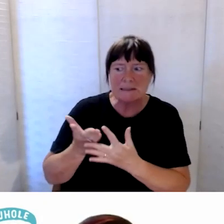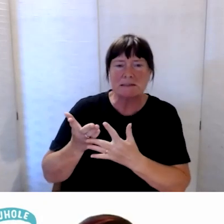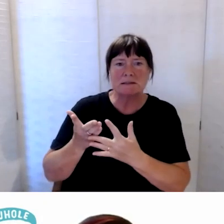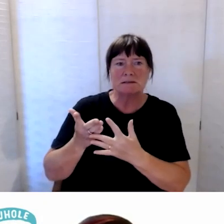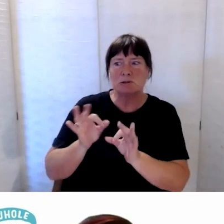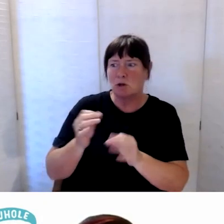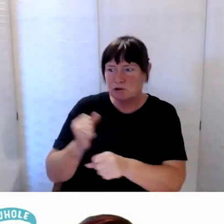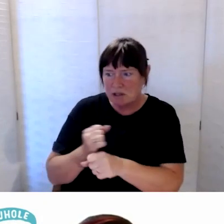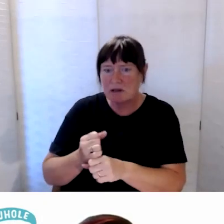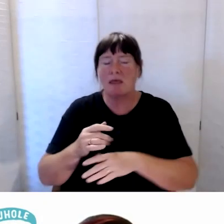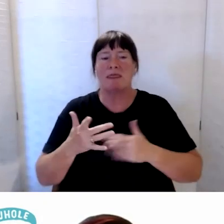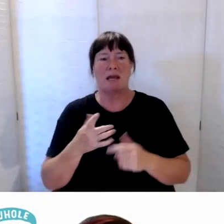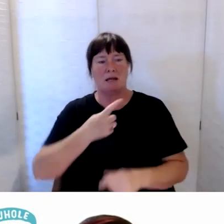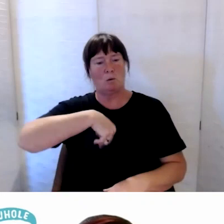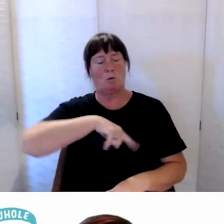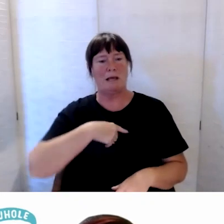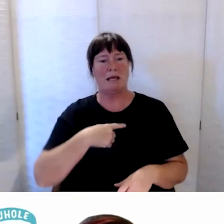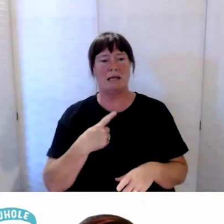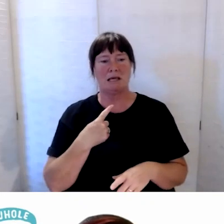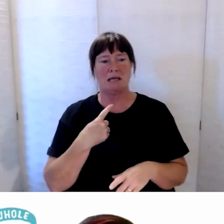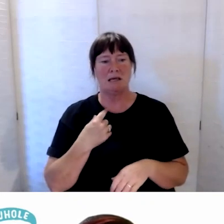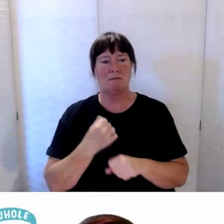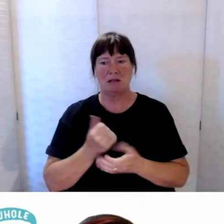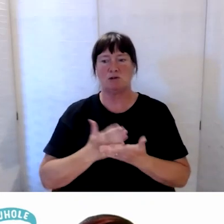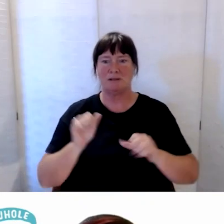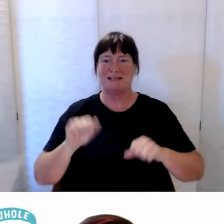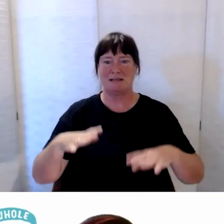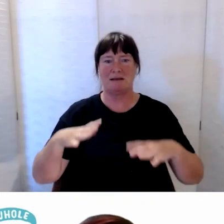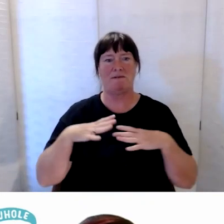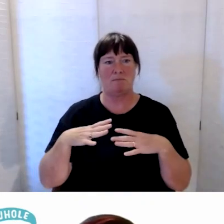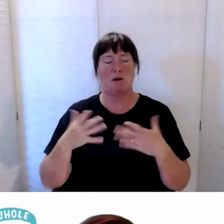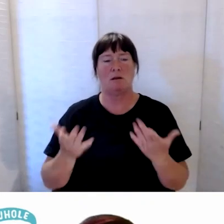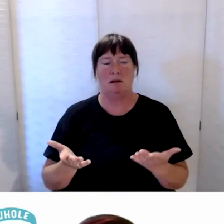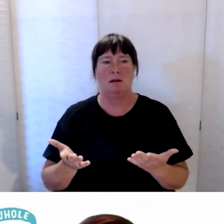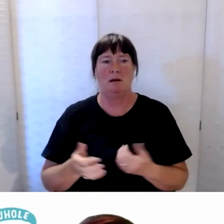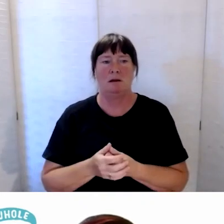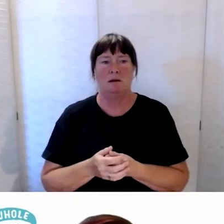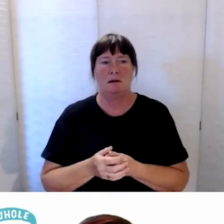we were making sure that they were available and particularly to providers,